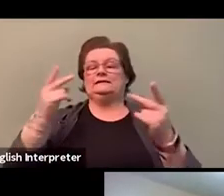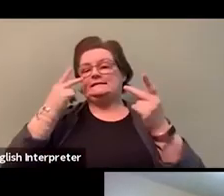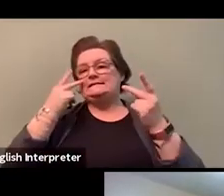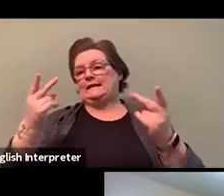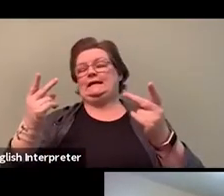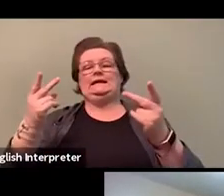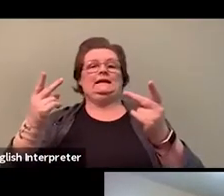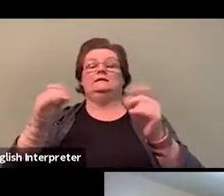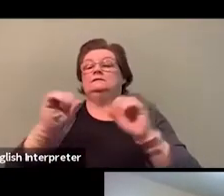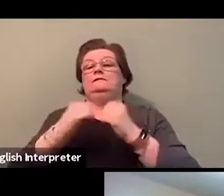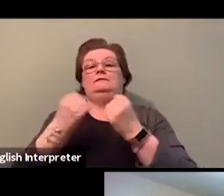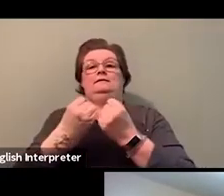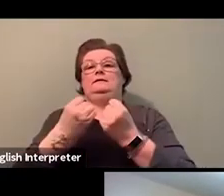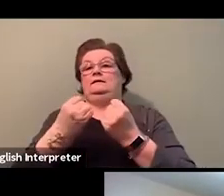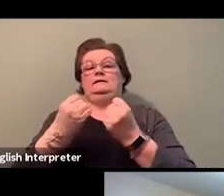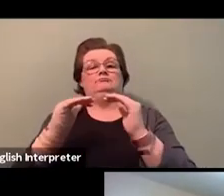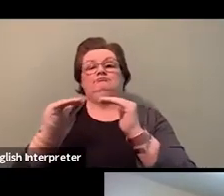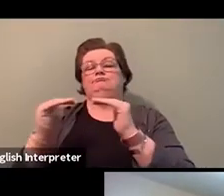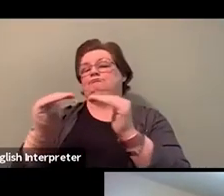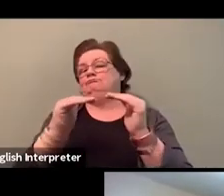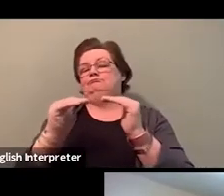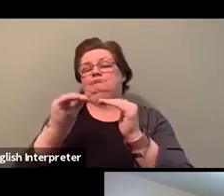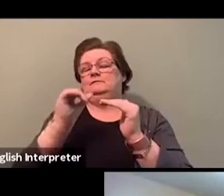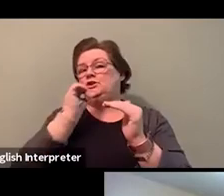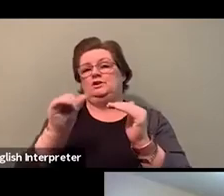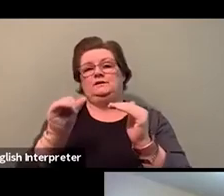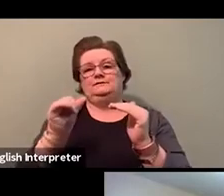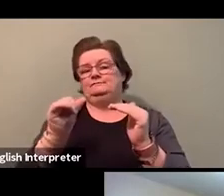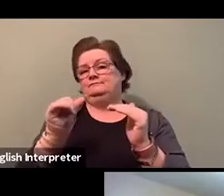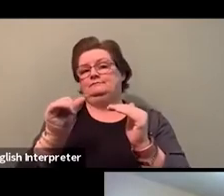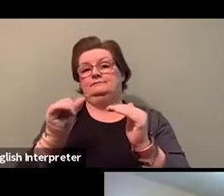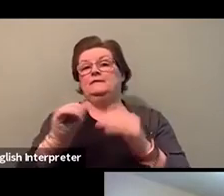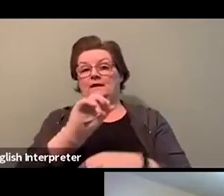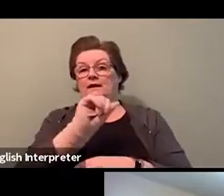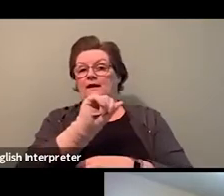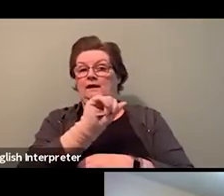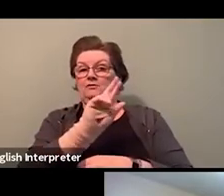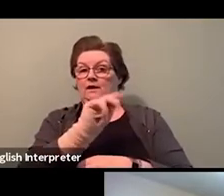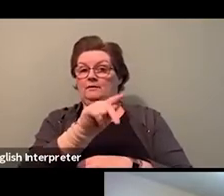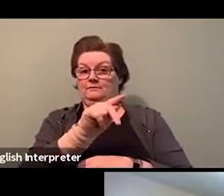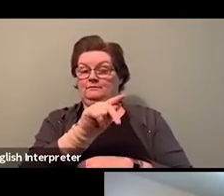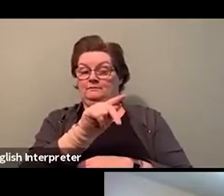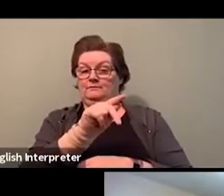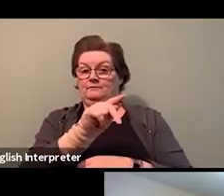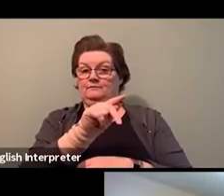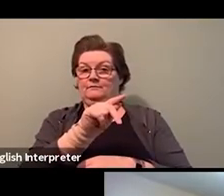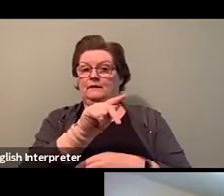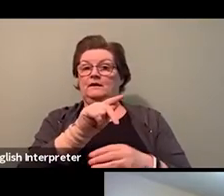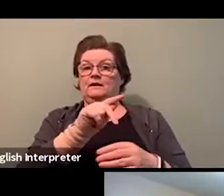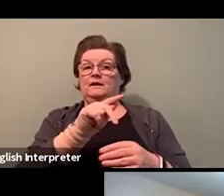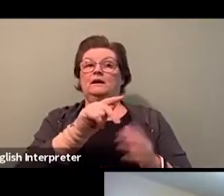that was passed by our members at two Ontario conventions, will help us move forward.